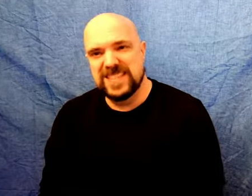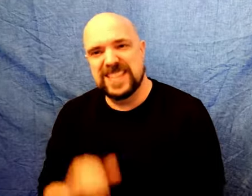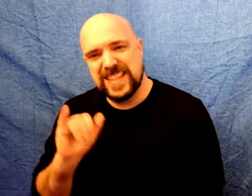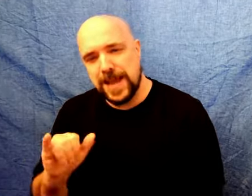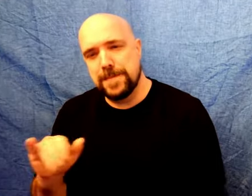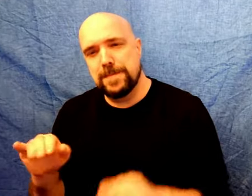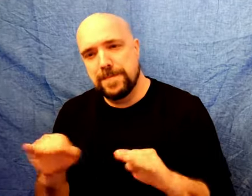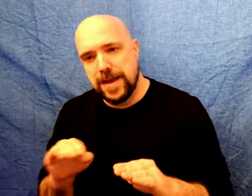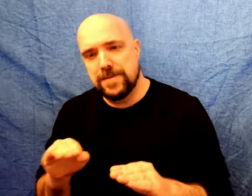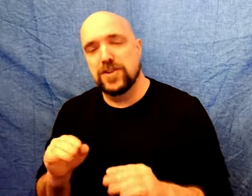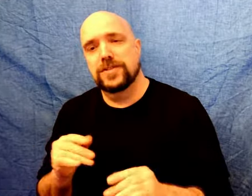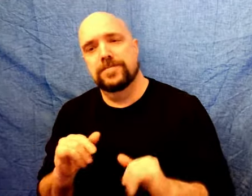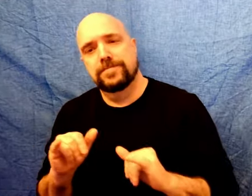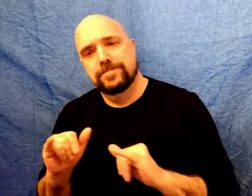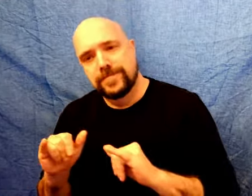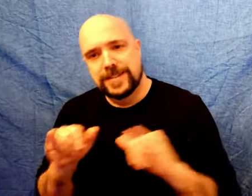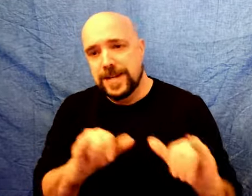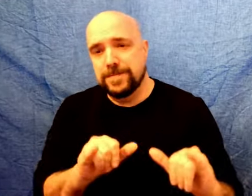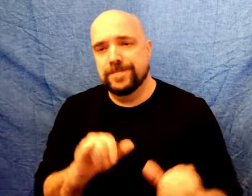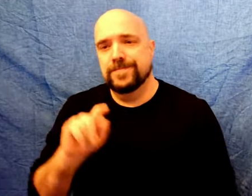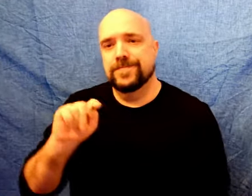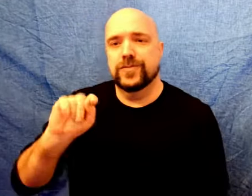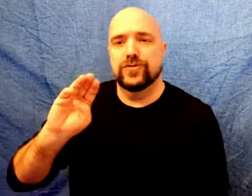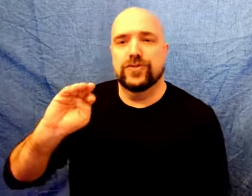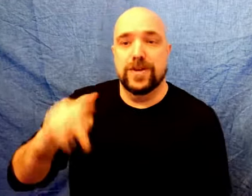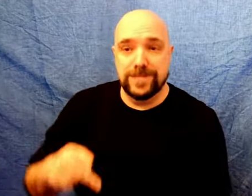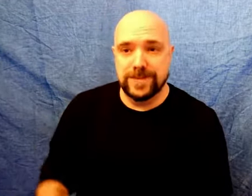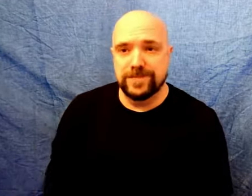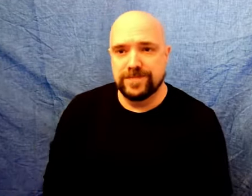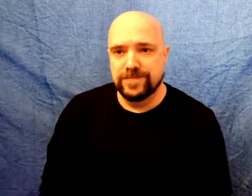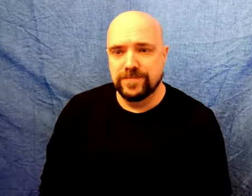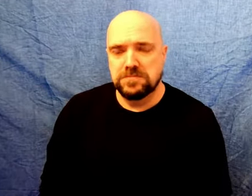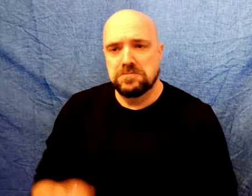That behavior is exactly the same as Trump.